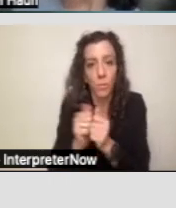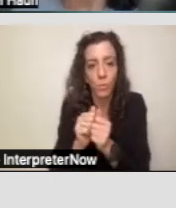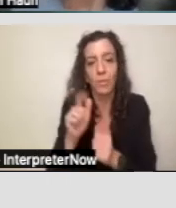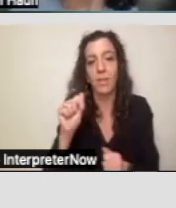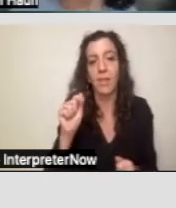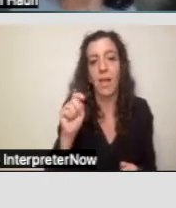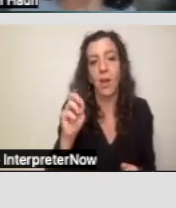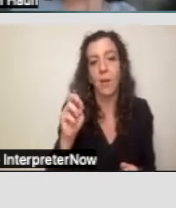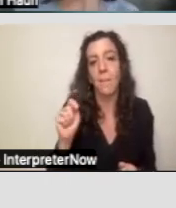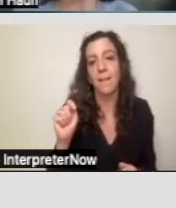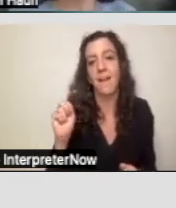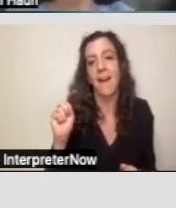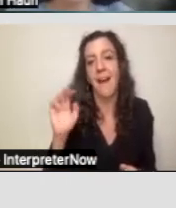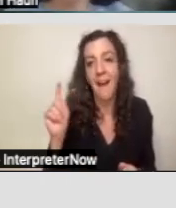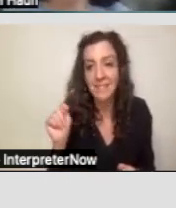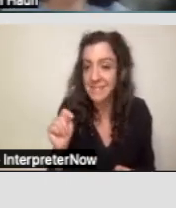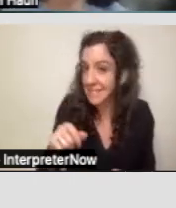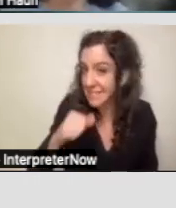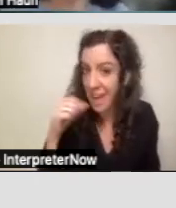It's not always easy to get, but we'll talk about that too.